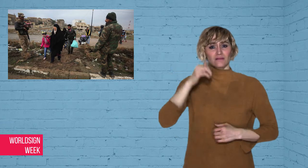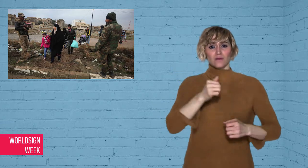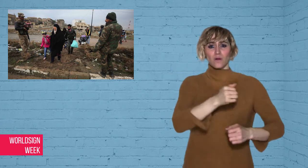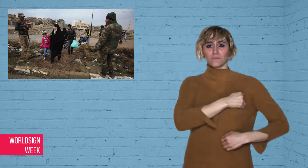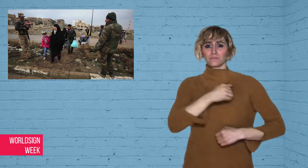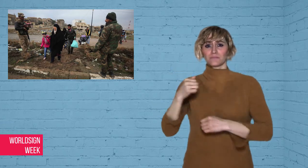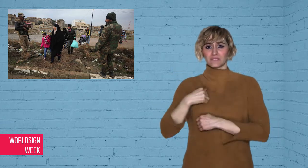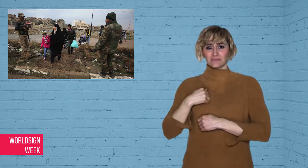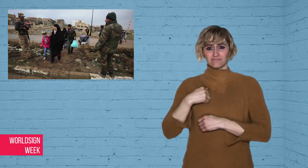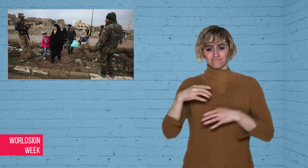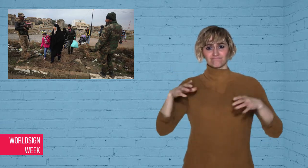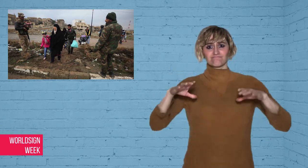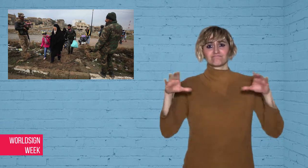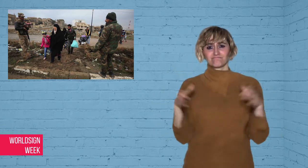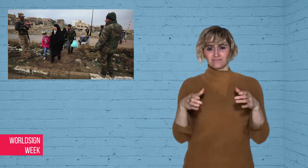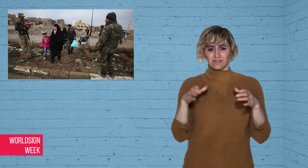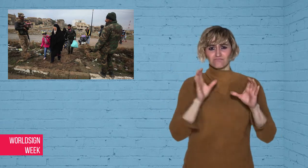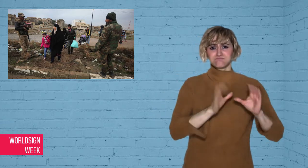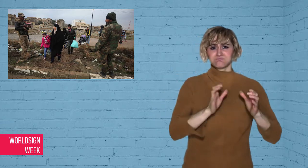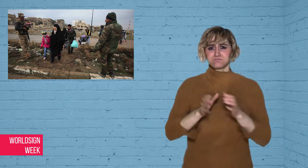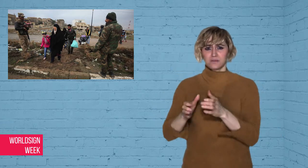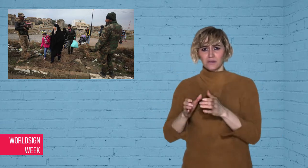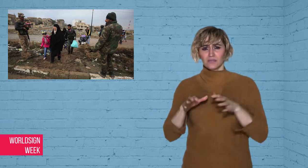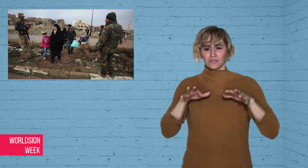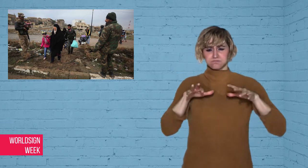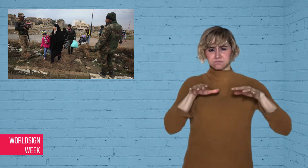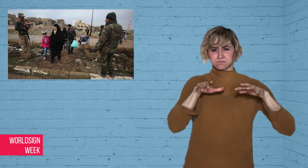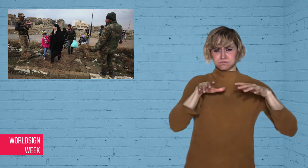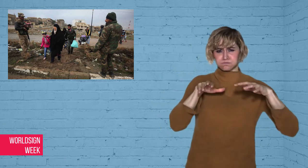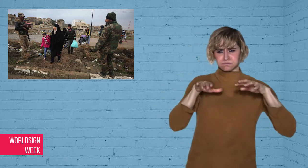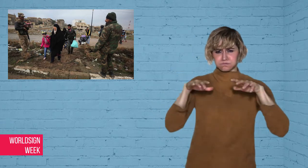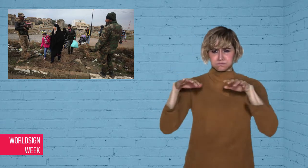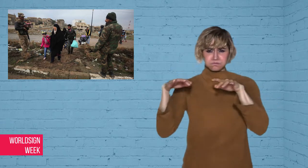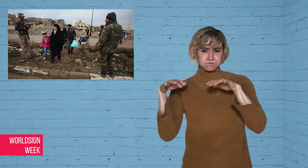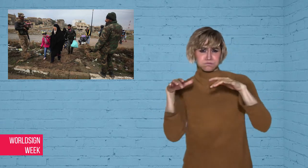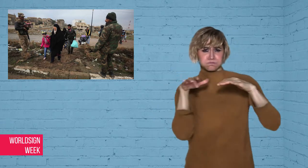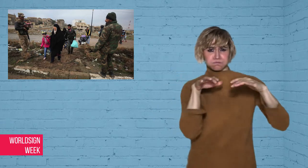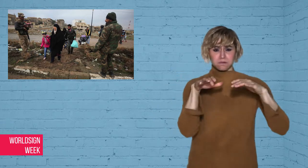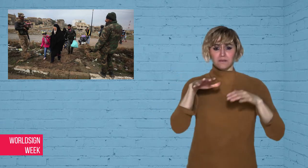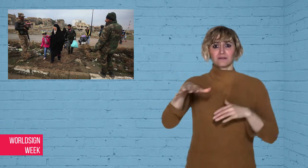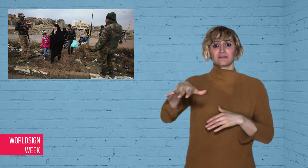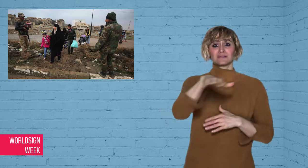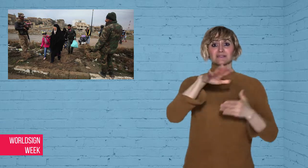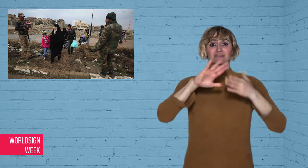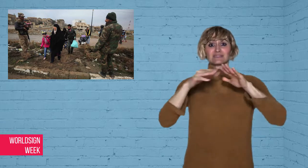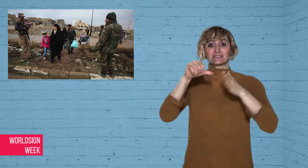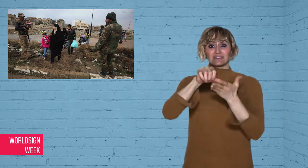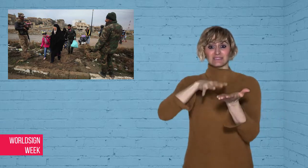month, they surrounded western Mosul,